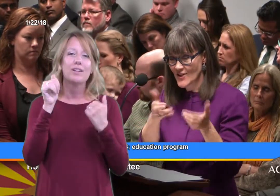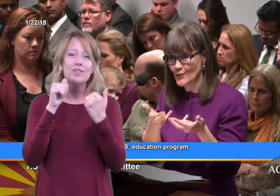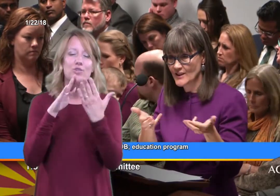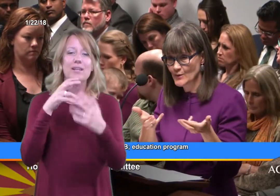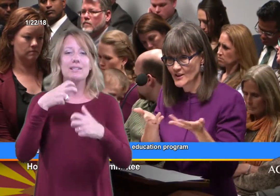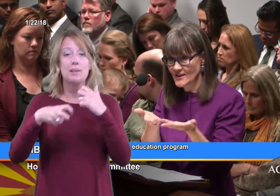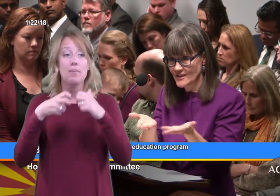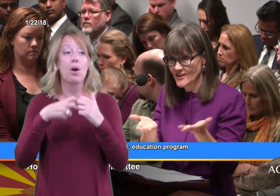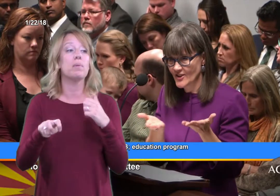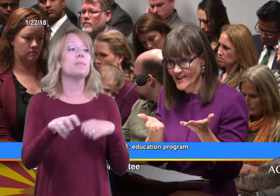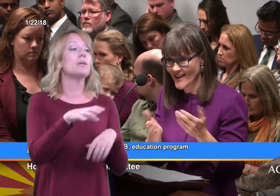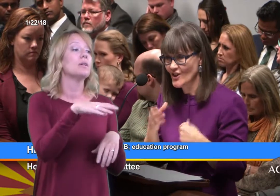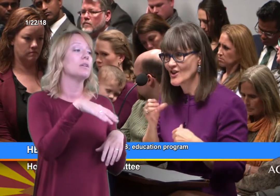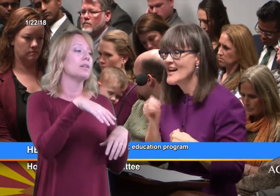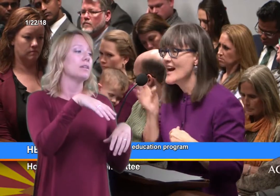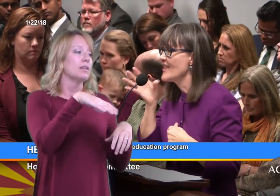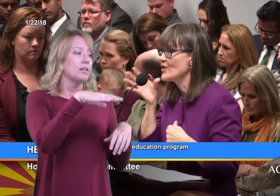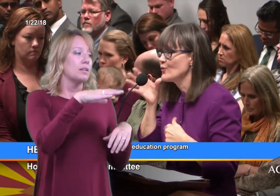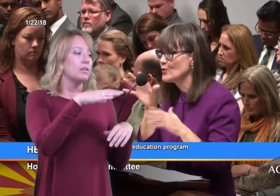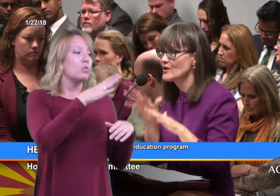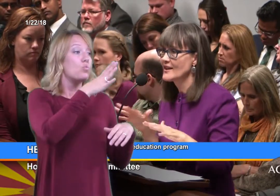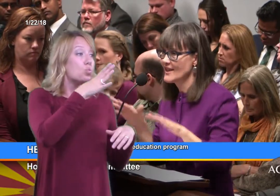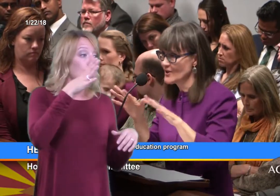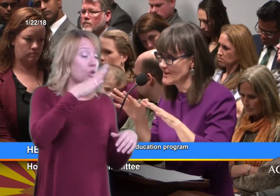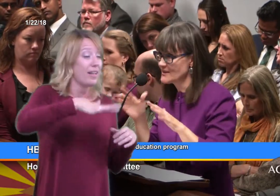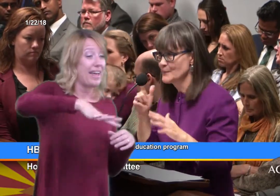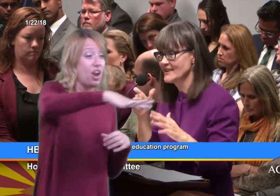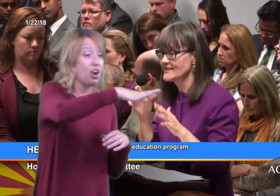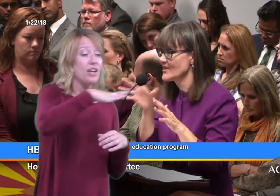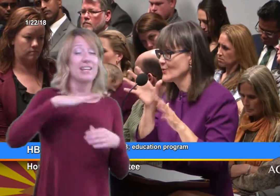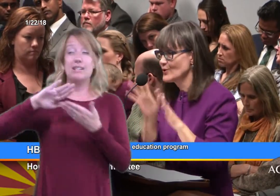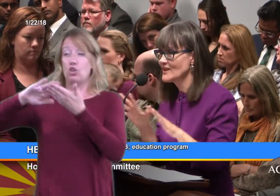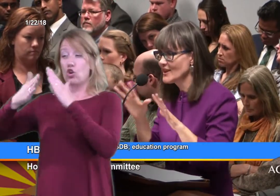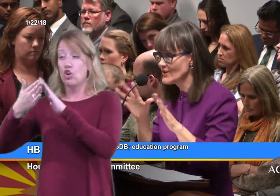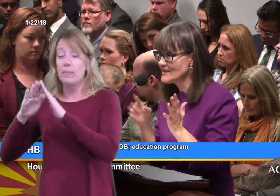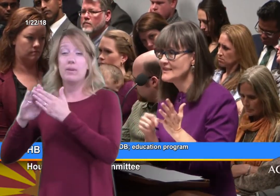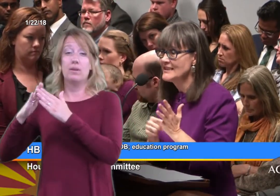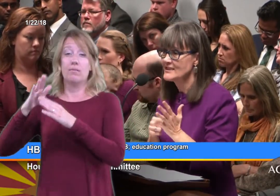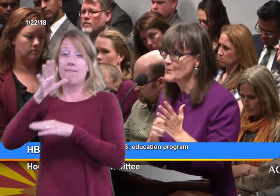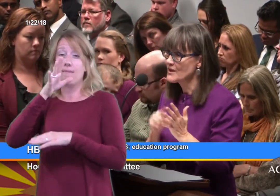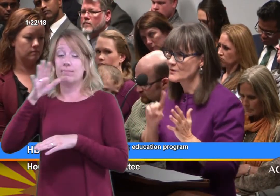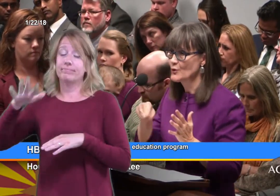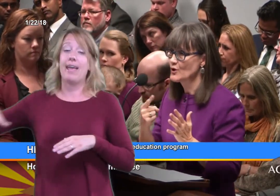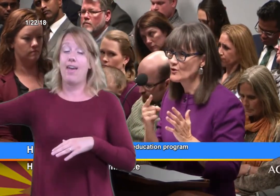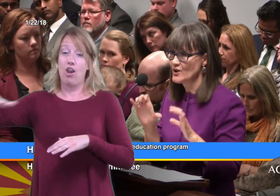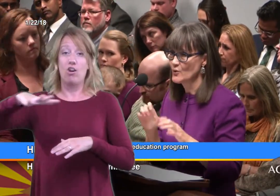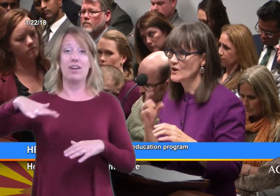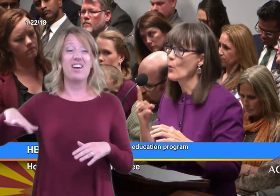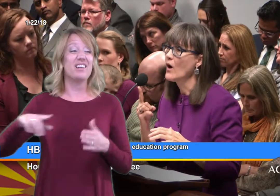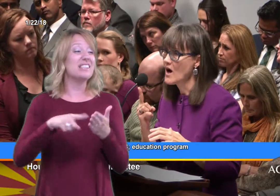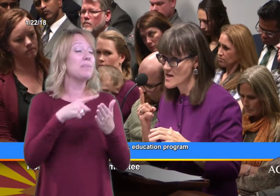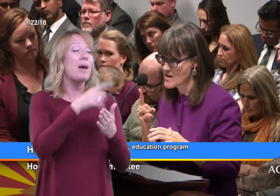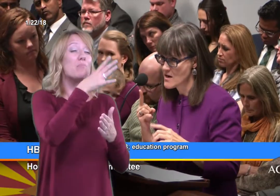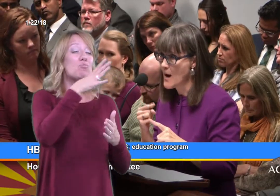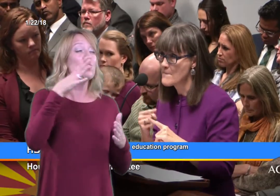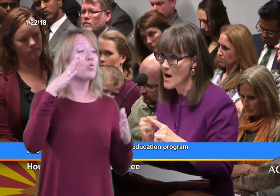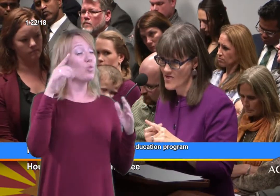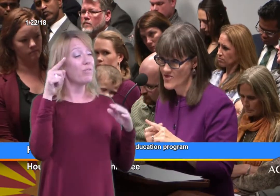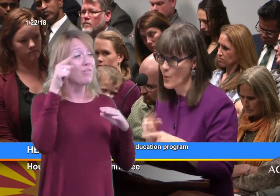and the resources that are there and the rural areas, because in the rural area, sometimes we're only doing one a month.